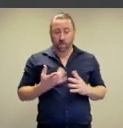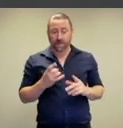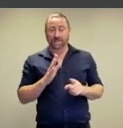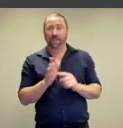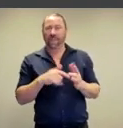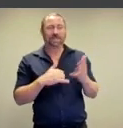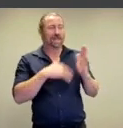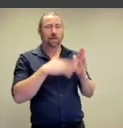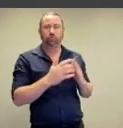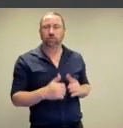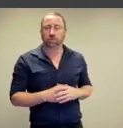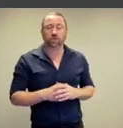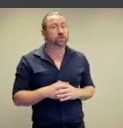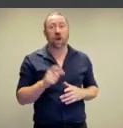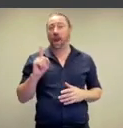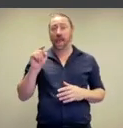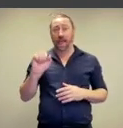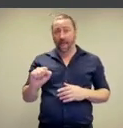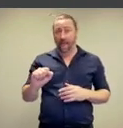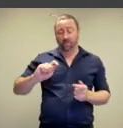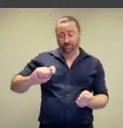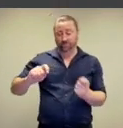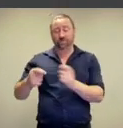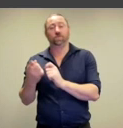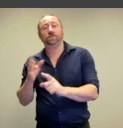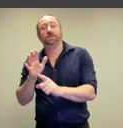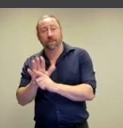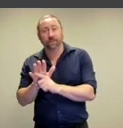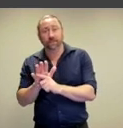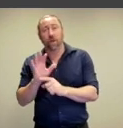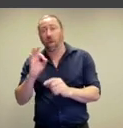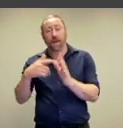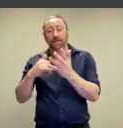paint brushes.